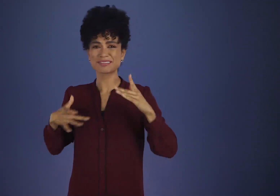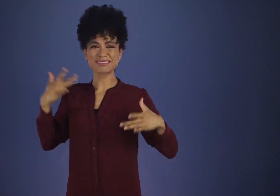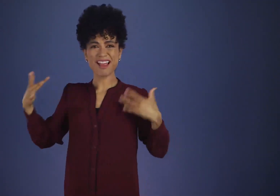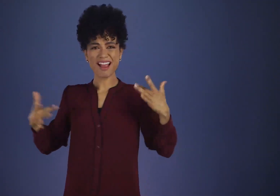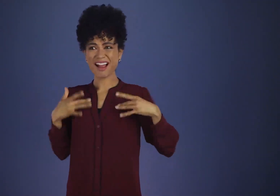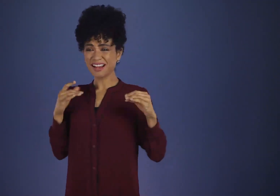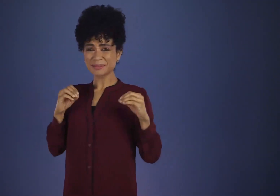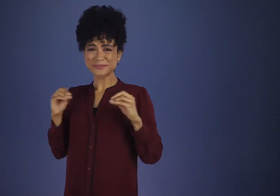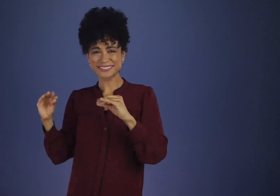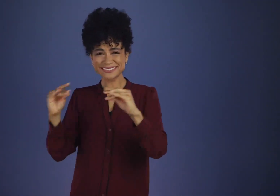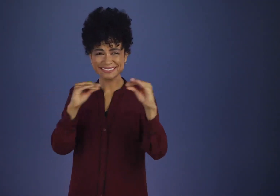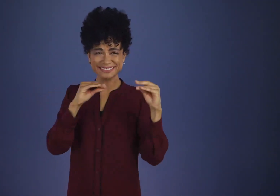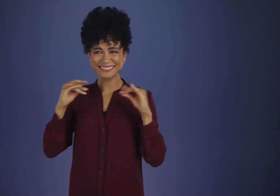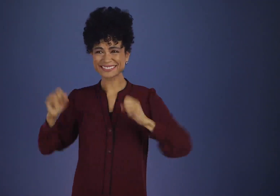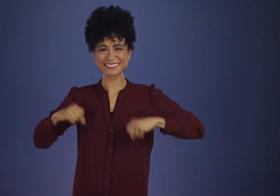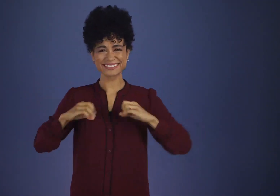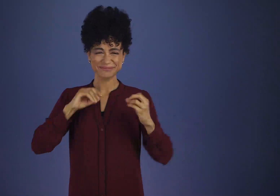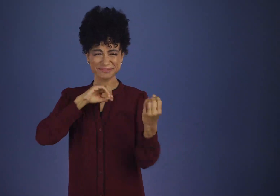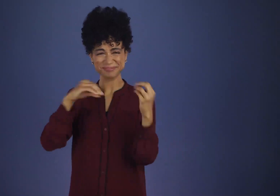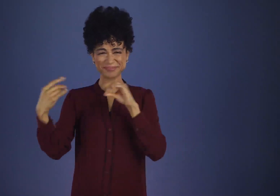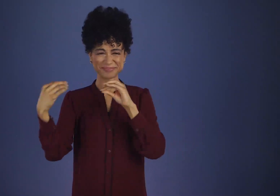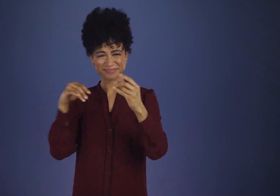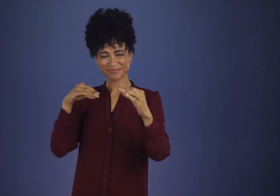The townspeople were as hot as firecrackers about it.